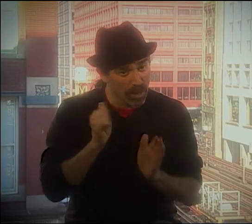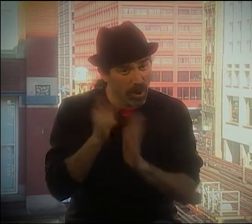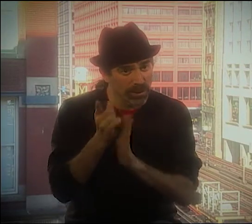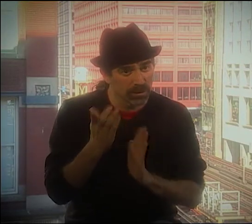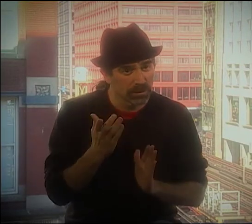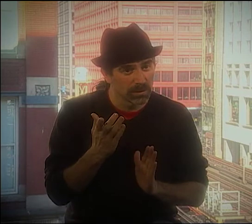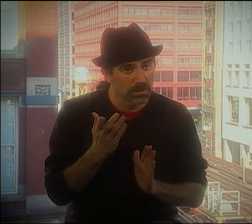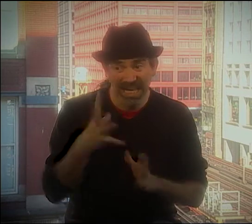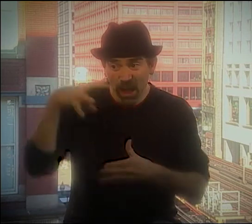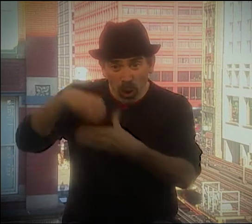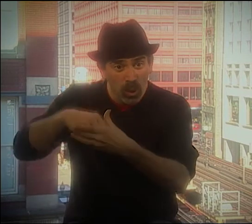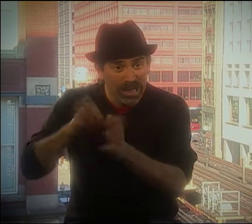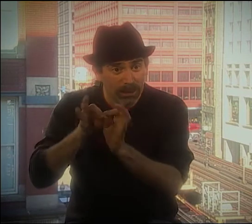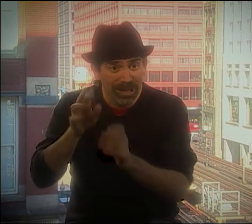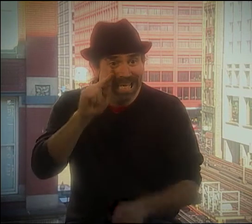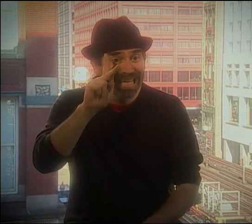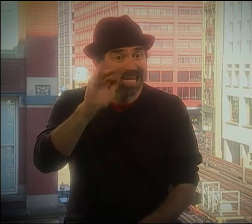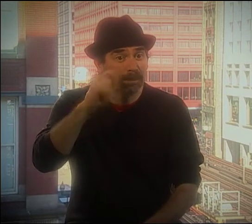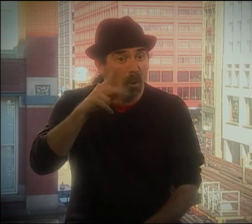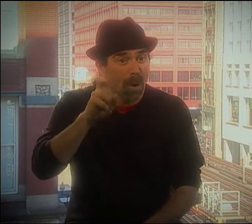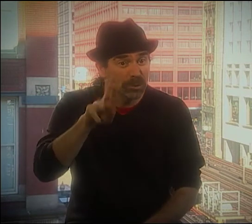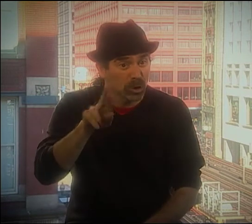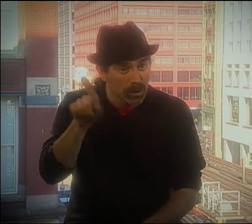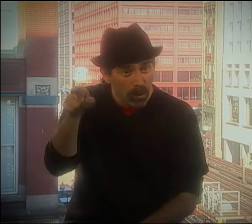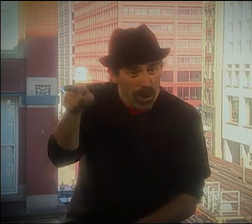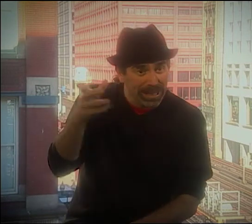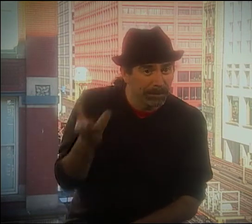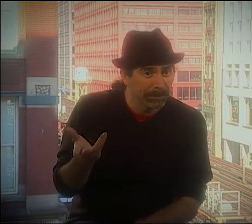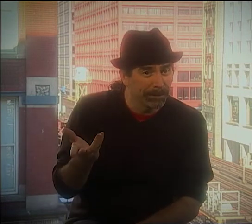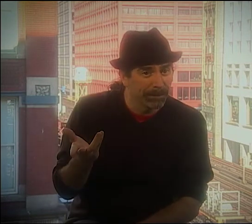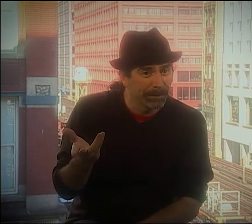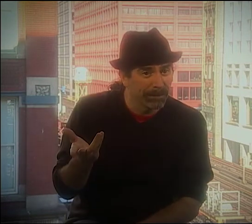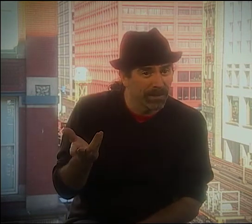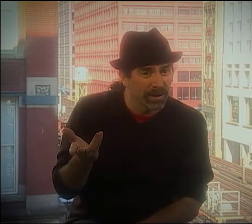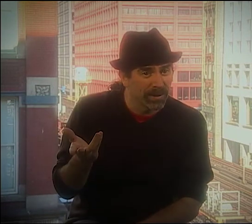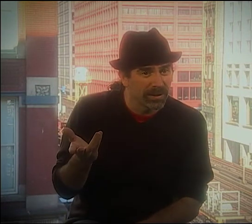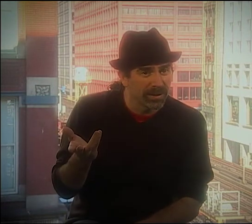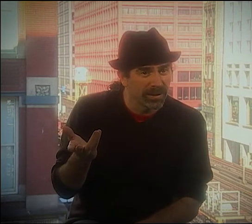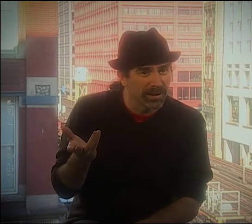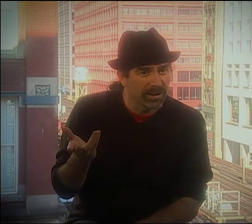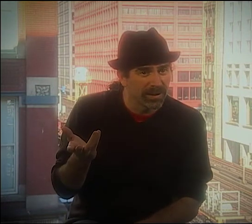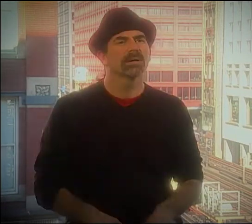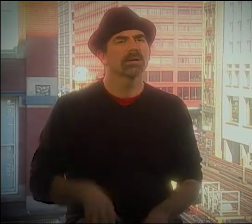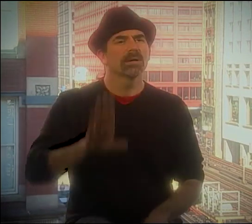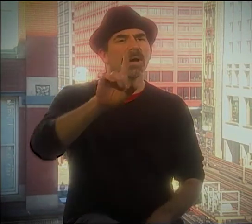I WONDER IF EVERYONE IN THE ROOM FELT THAT MOMENT, INCLUDING THE INTERPRETER. KIP WEBSTER WAS THERE.